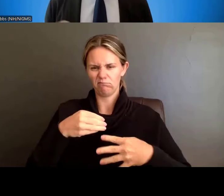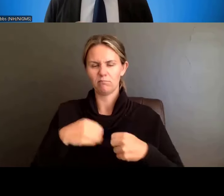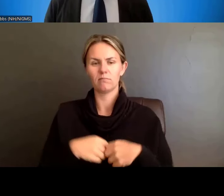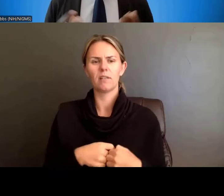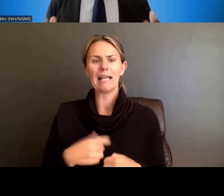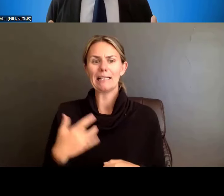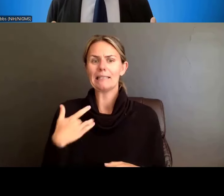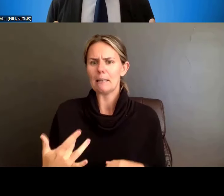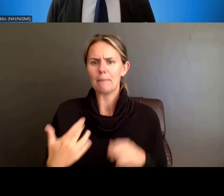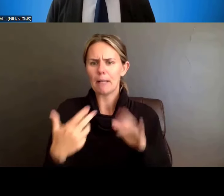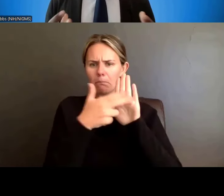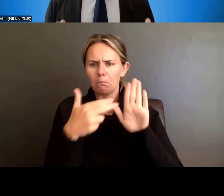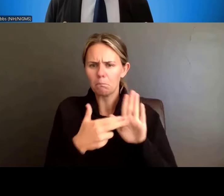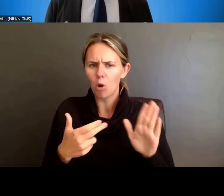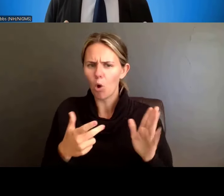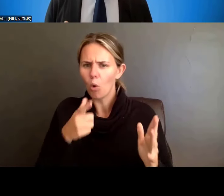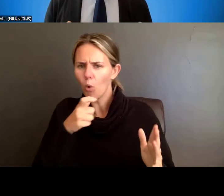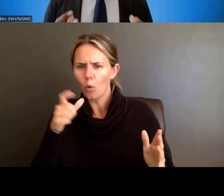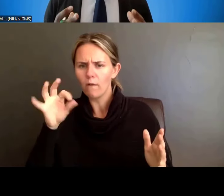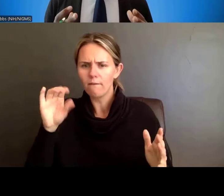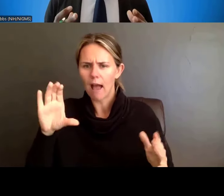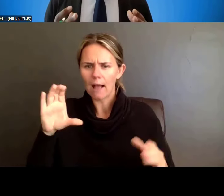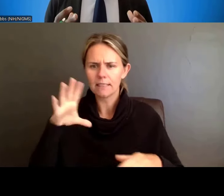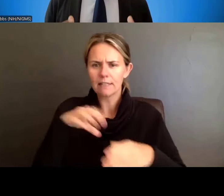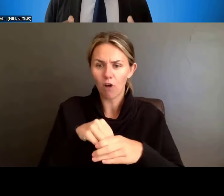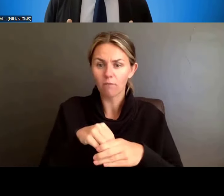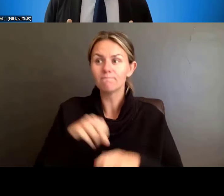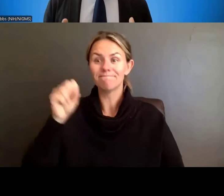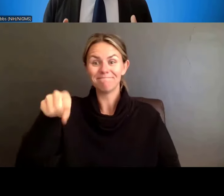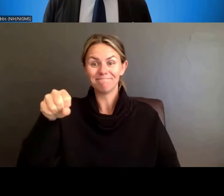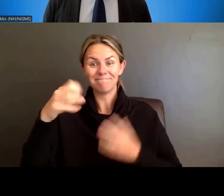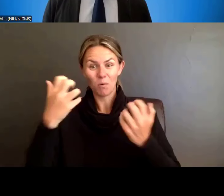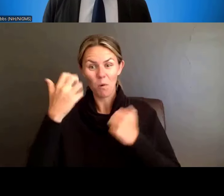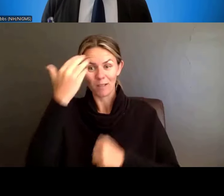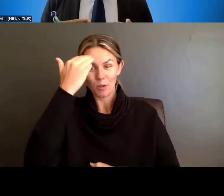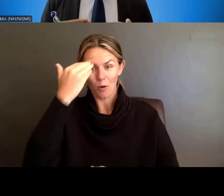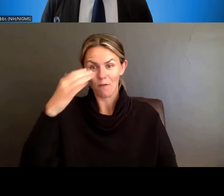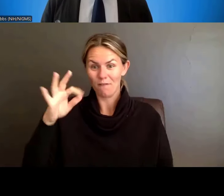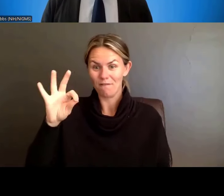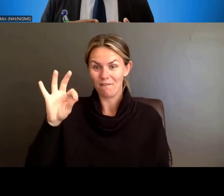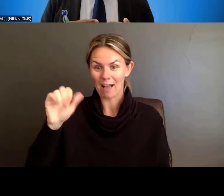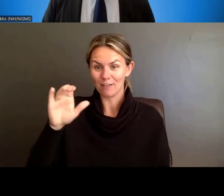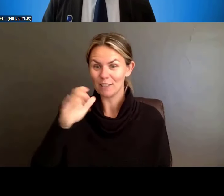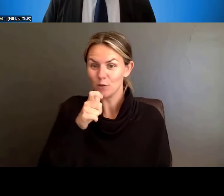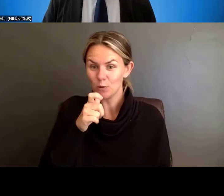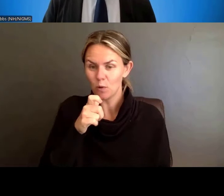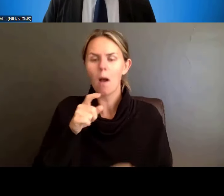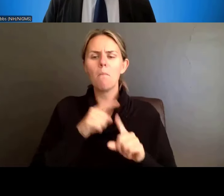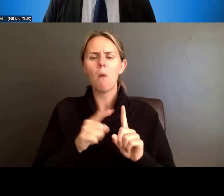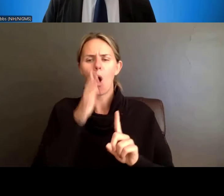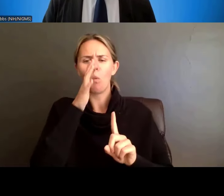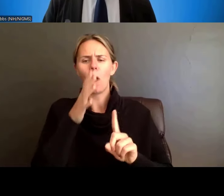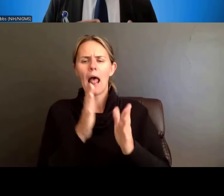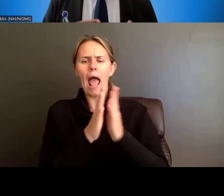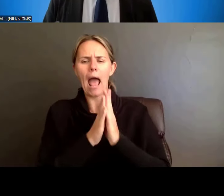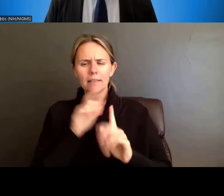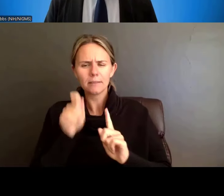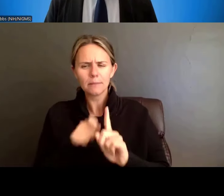and we will continue to want to know who the faculty are, but we're also going to ask specifically about the planned mentor training and oversight structure